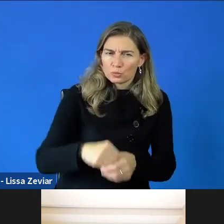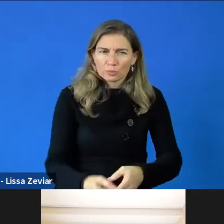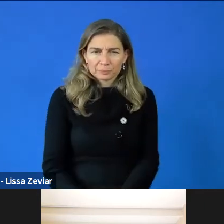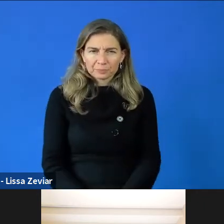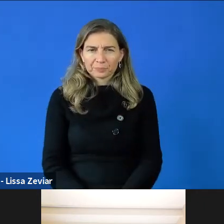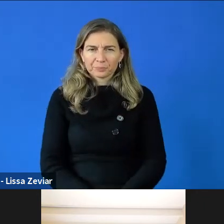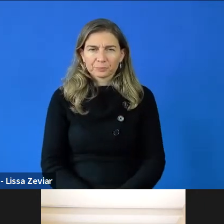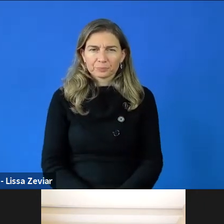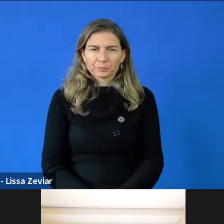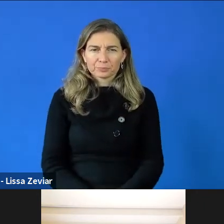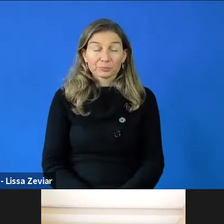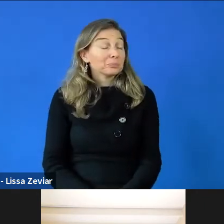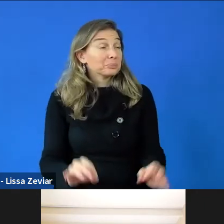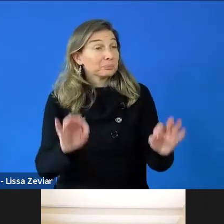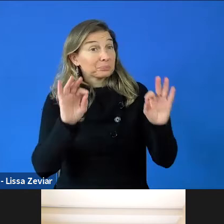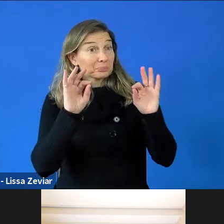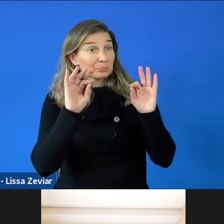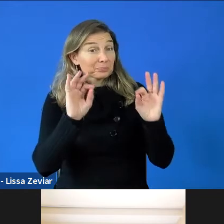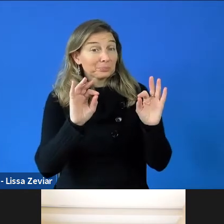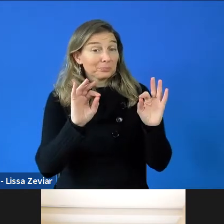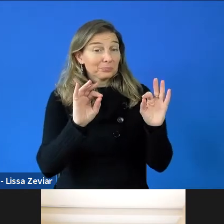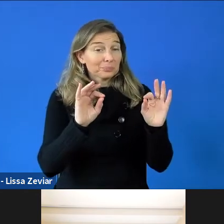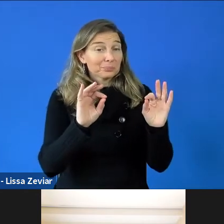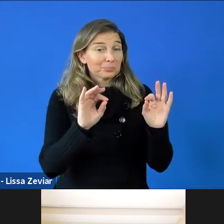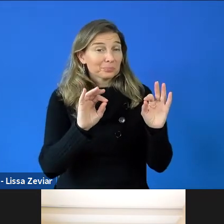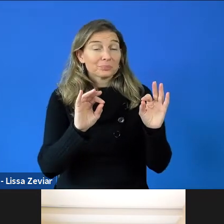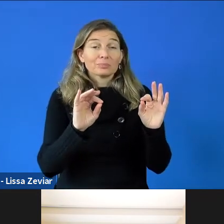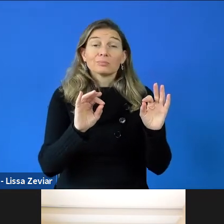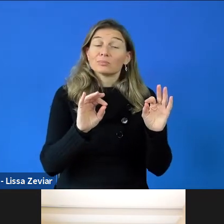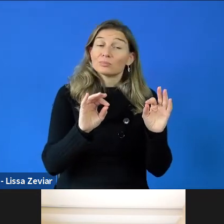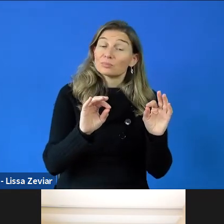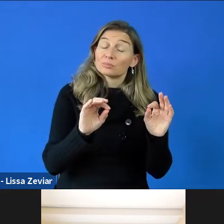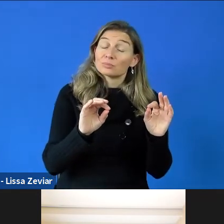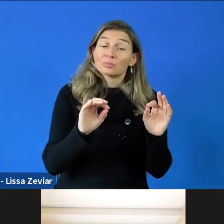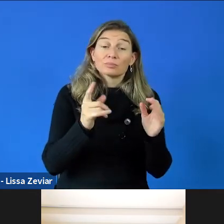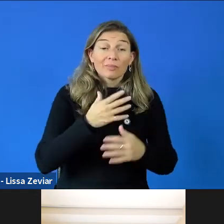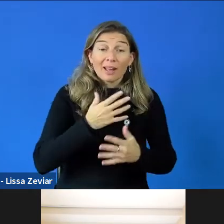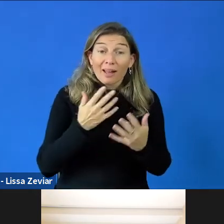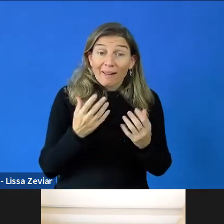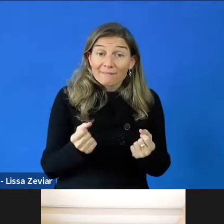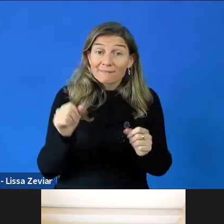Okay. Please feel free to continue sending in questions. We still have time.